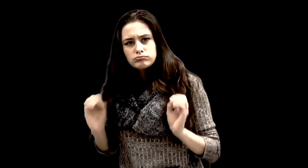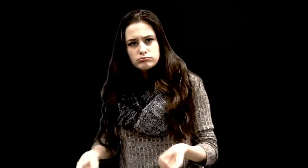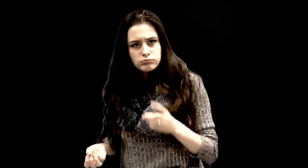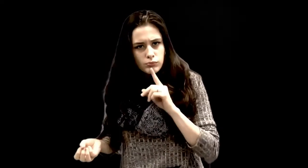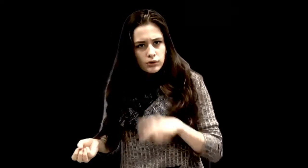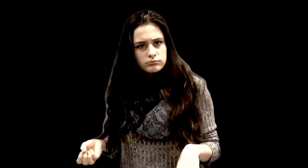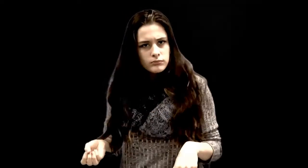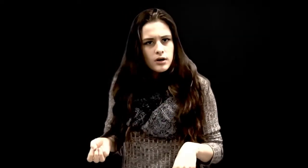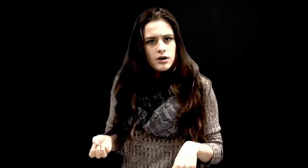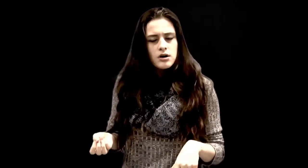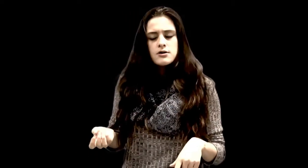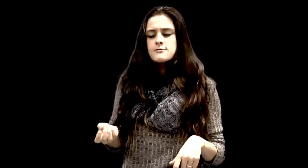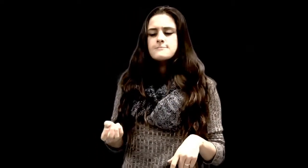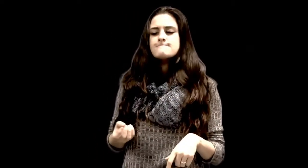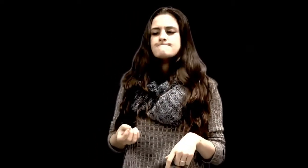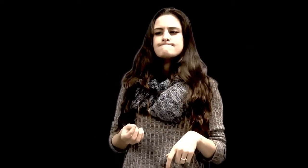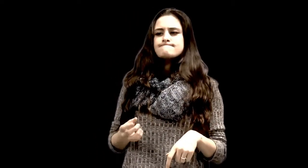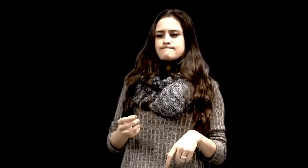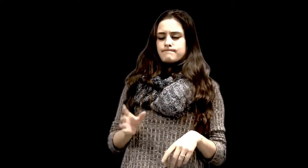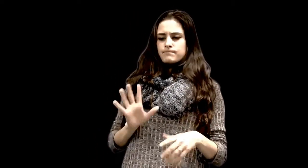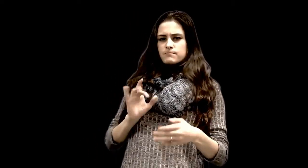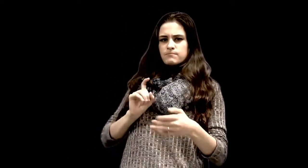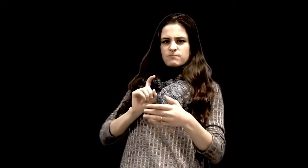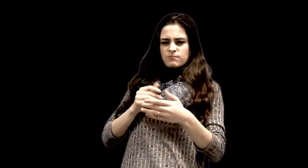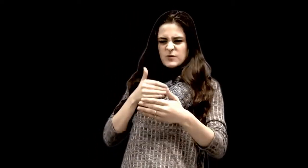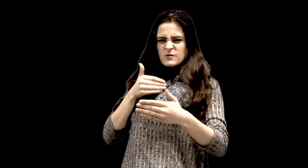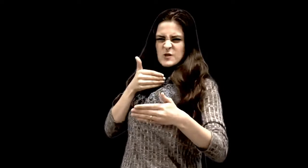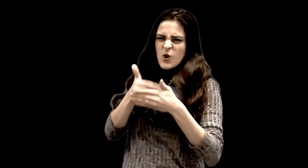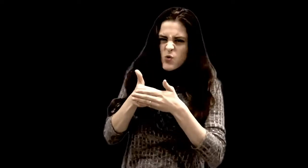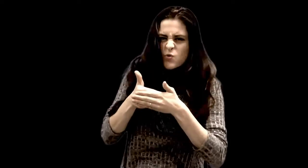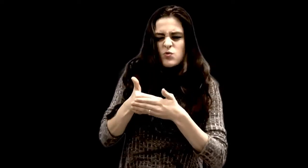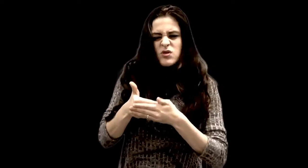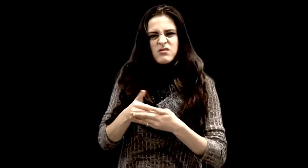She doesn’t reply. Now he moves into her space,